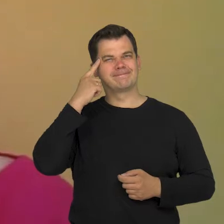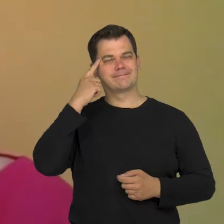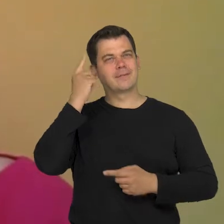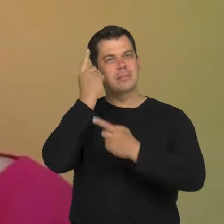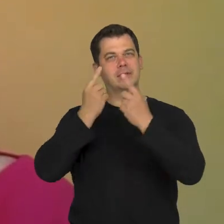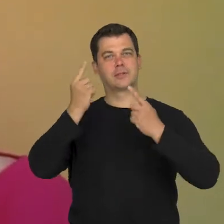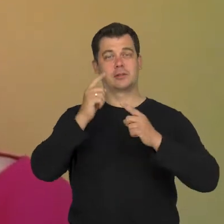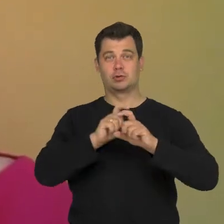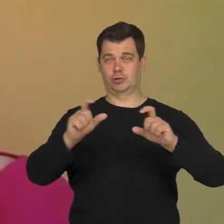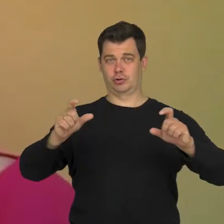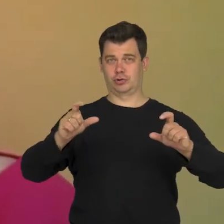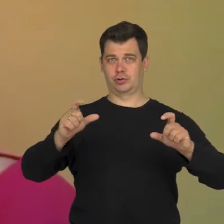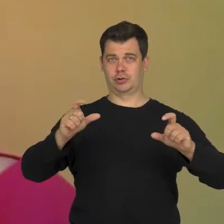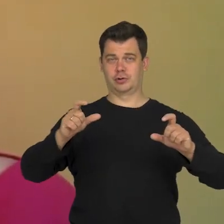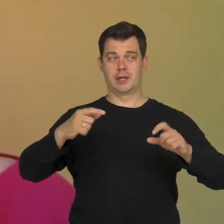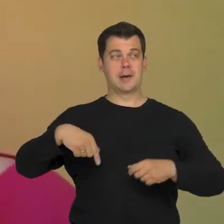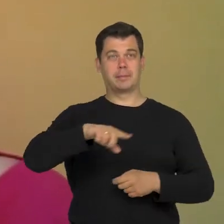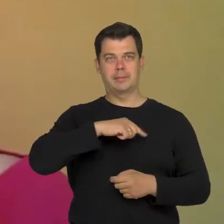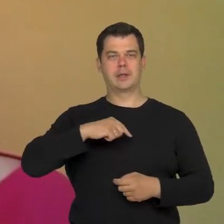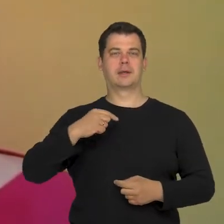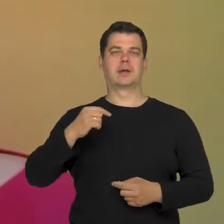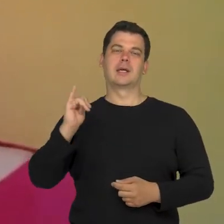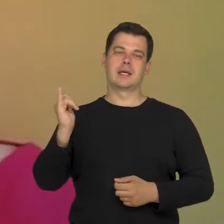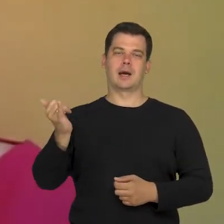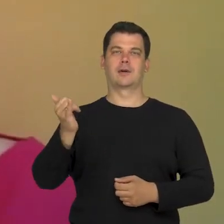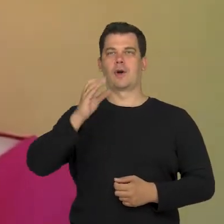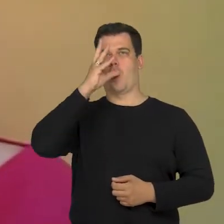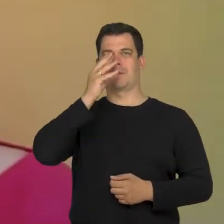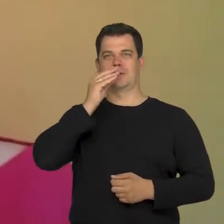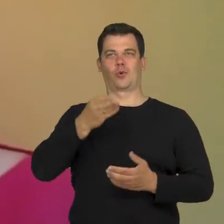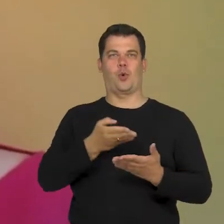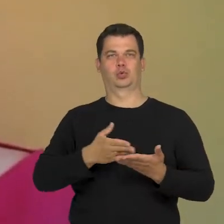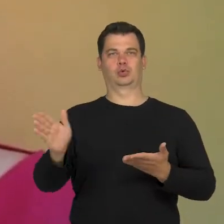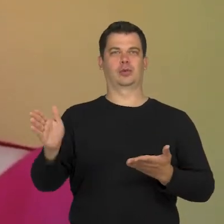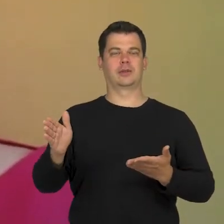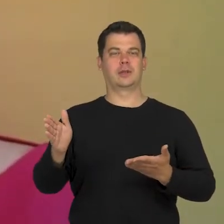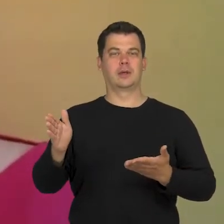how we, as people presented in these rejected images, often in many of them